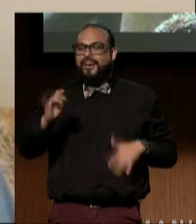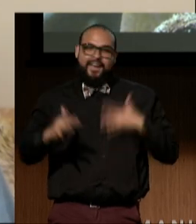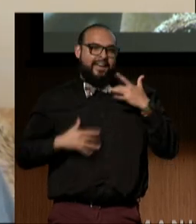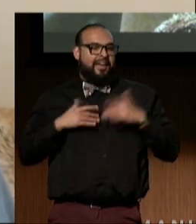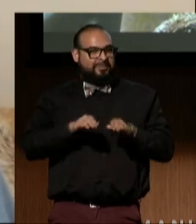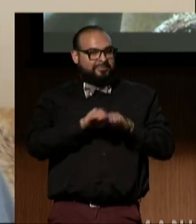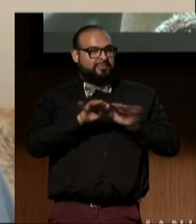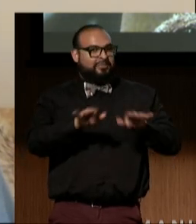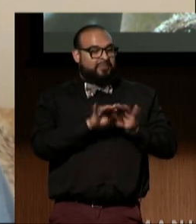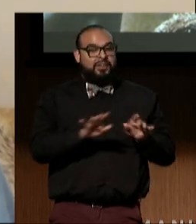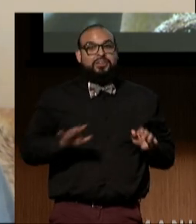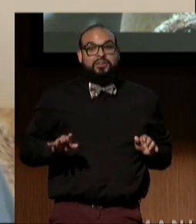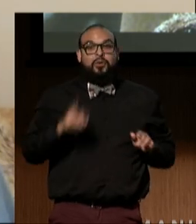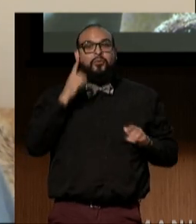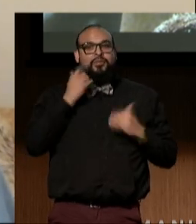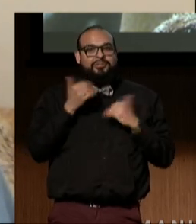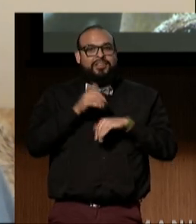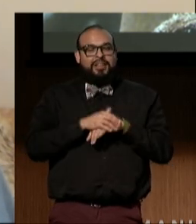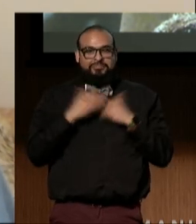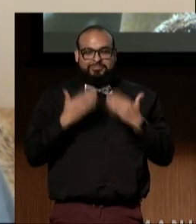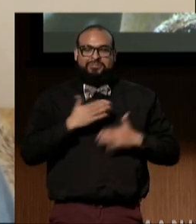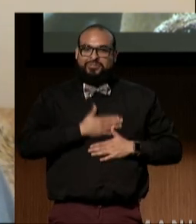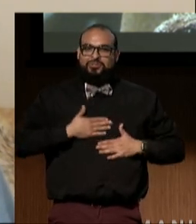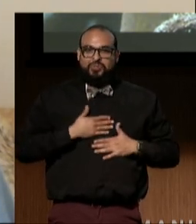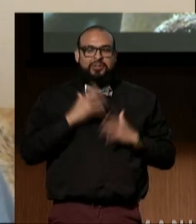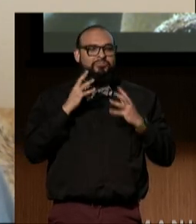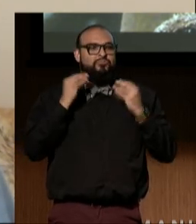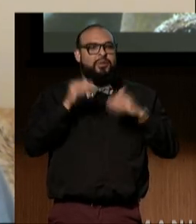But for tonight, enjoy this beautiful evening, and thank you.